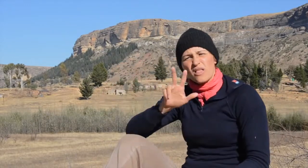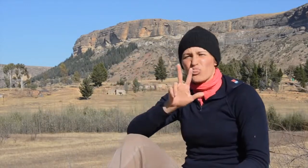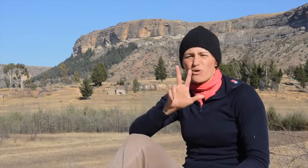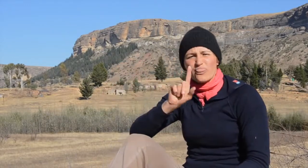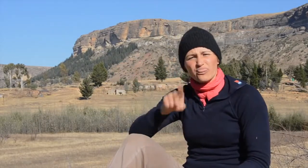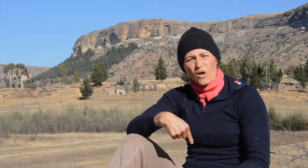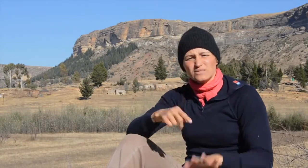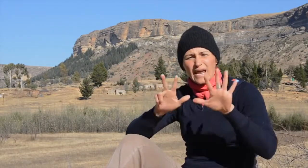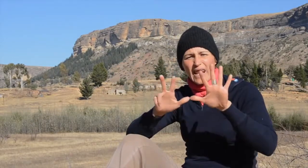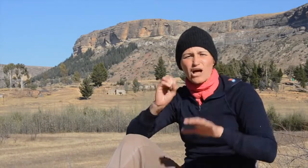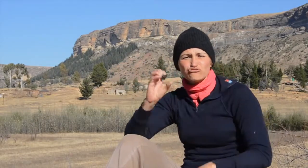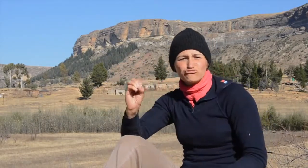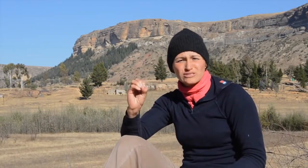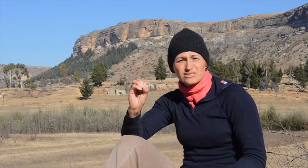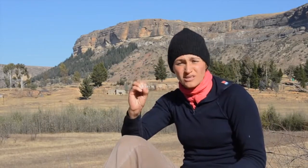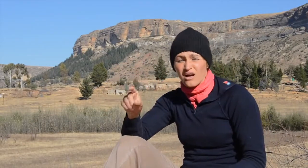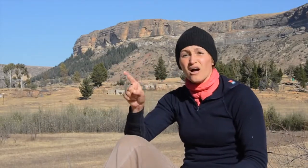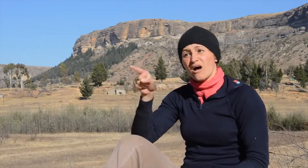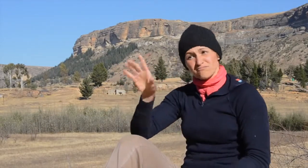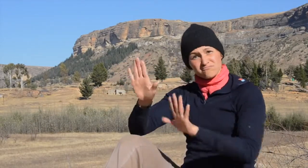terrain at approximately 3,800 meter in elevation.